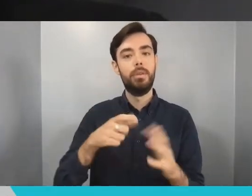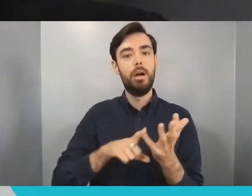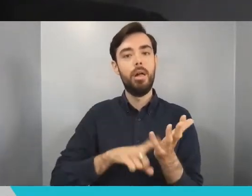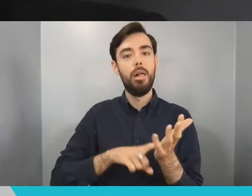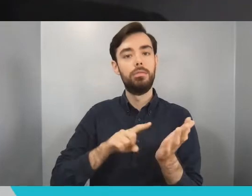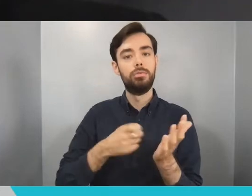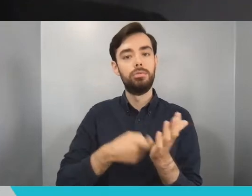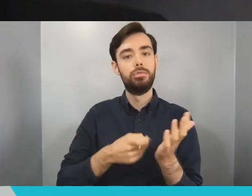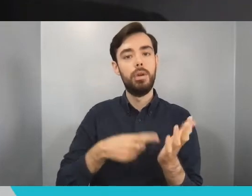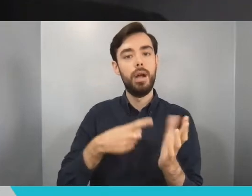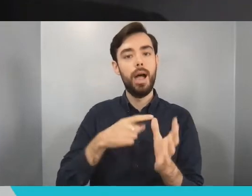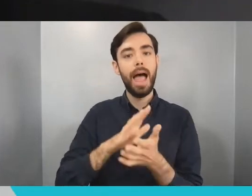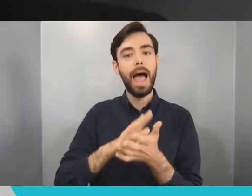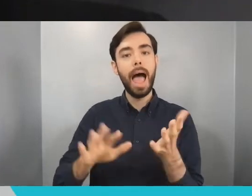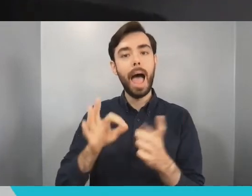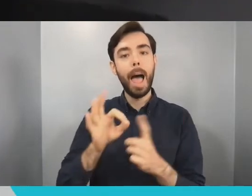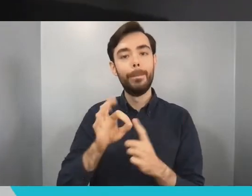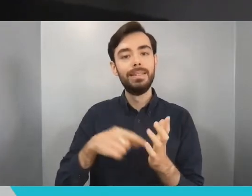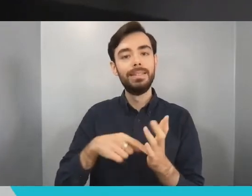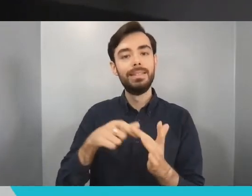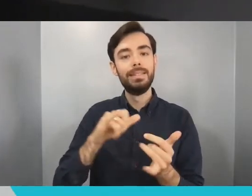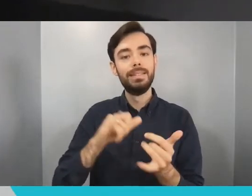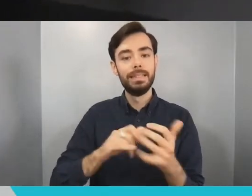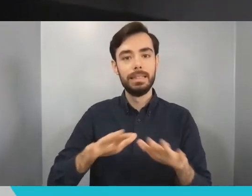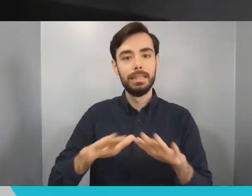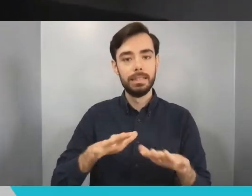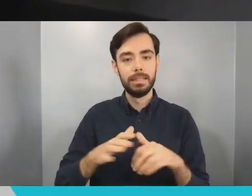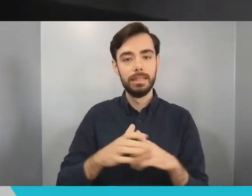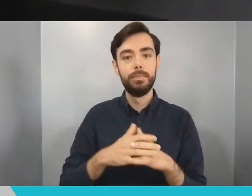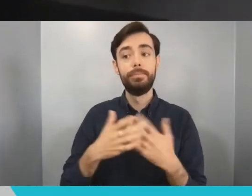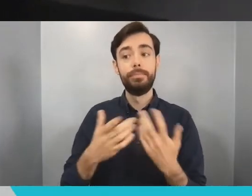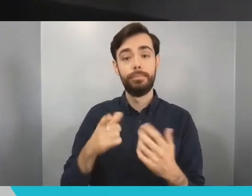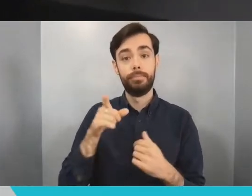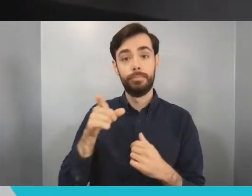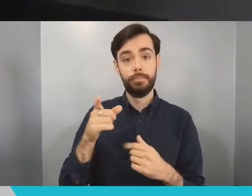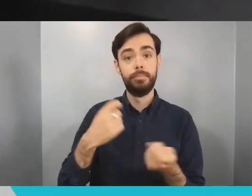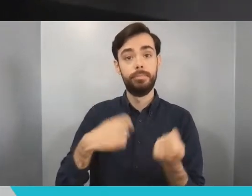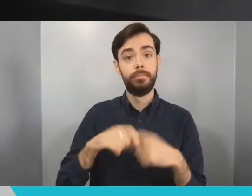Since then, as CTO, Tom has gone on to launch commercial products and lead technology innovation